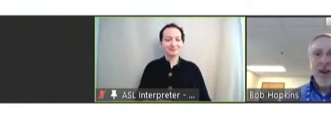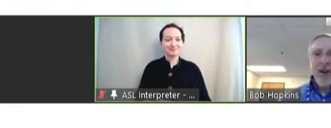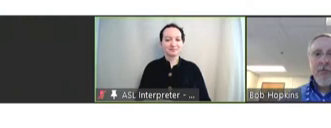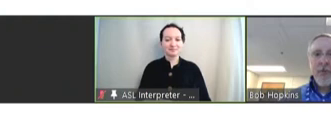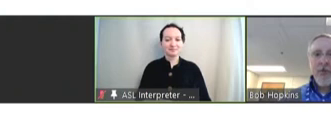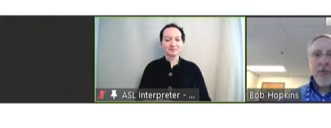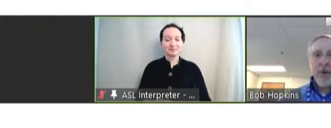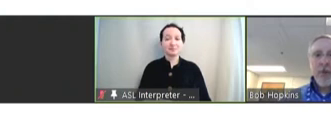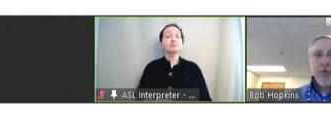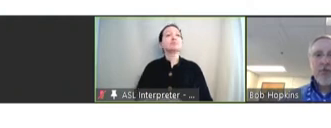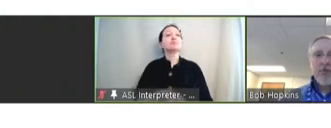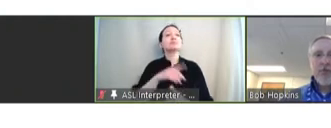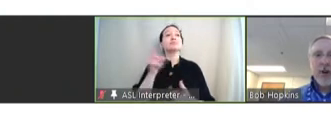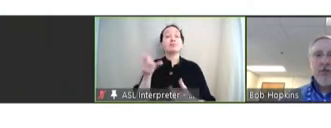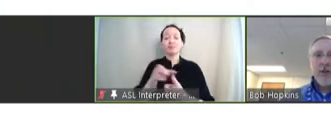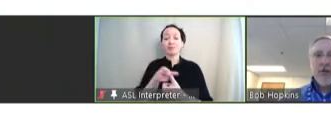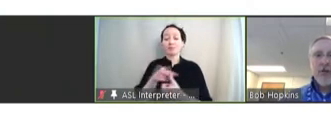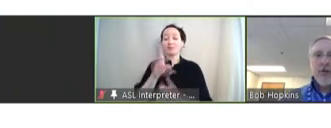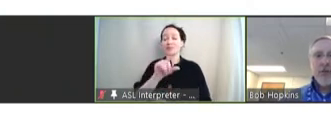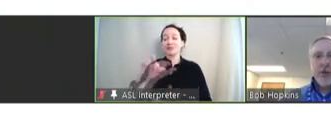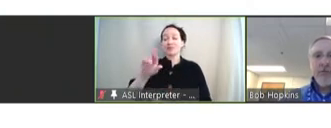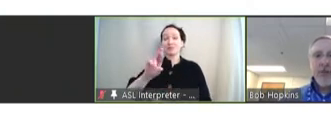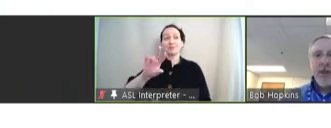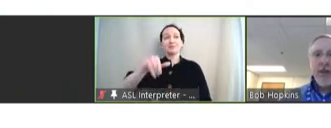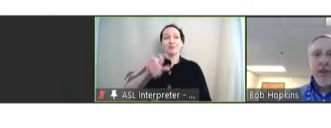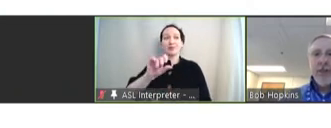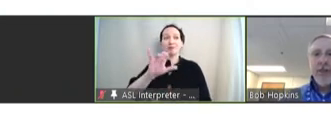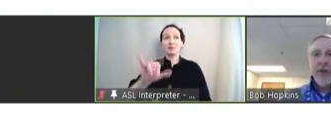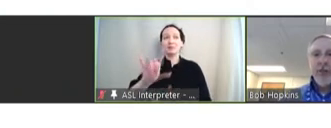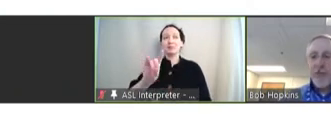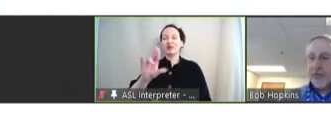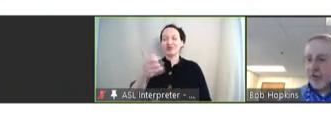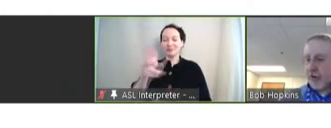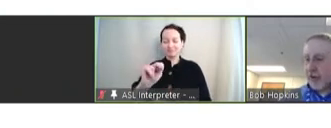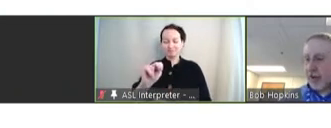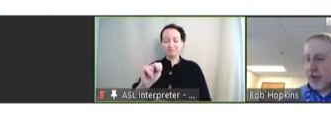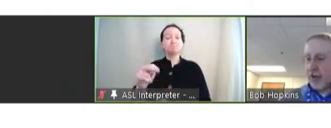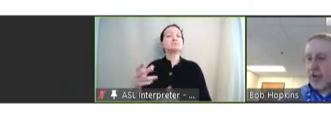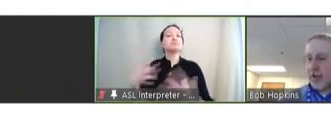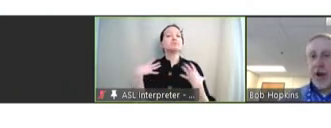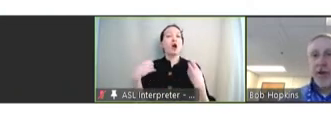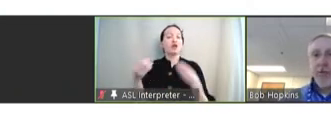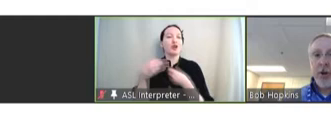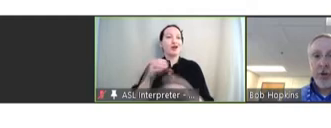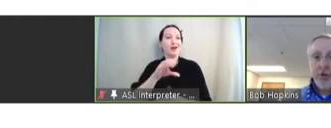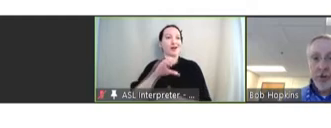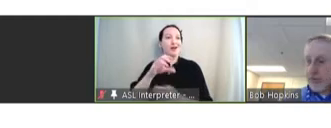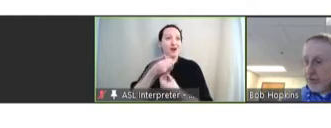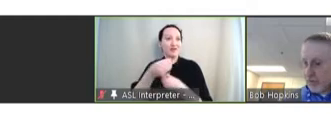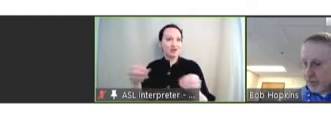Our first new member is Dr. Jeffrey Duchin. He's health officer and communicable -- excuse